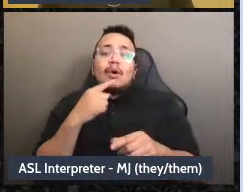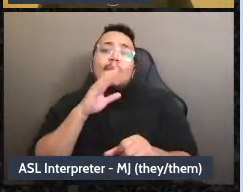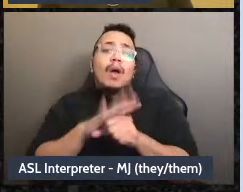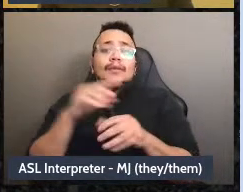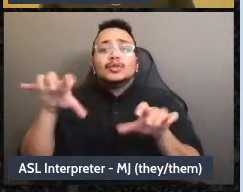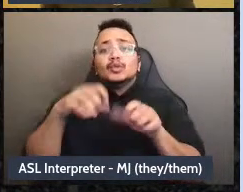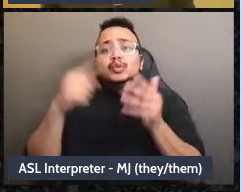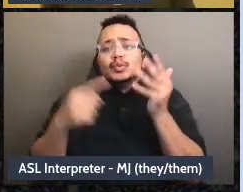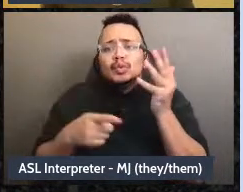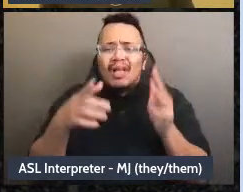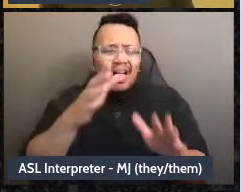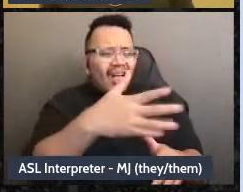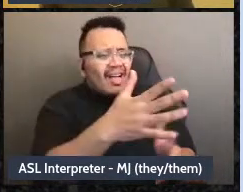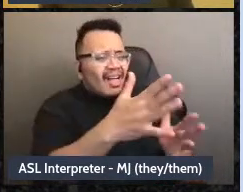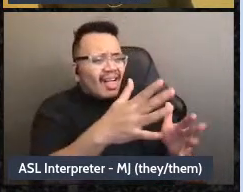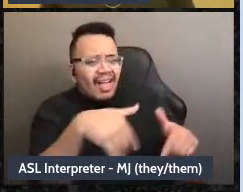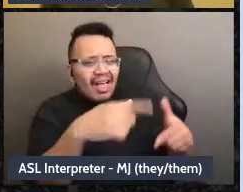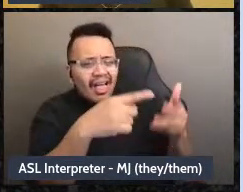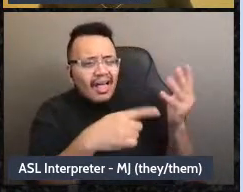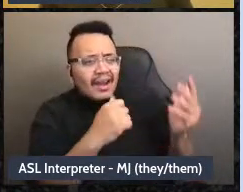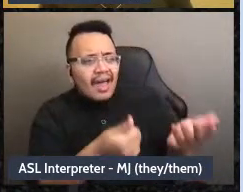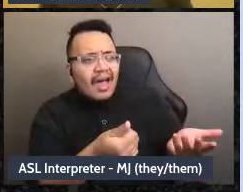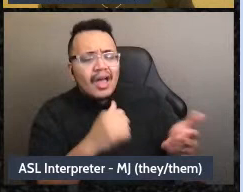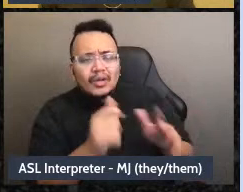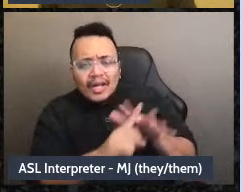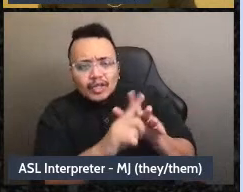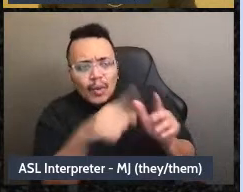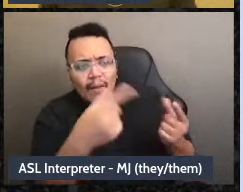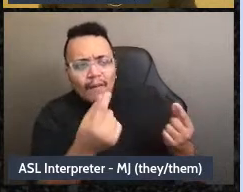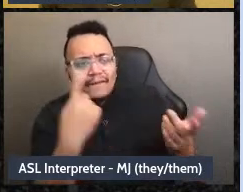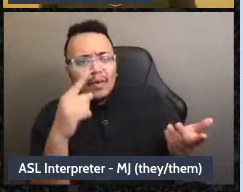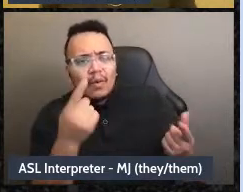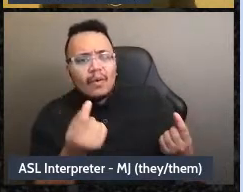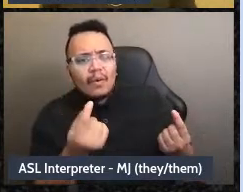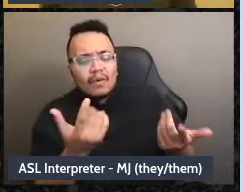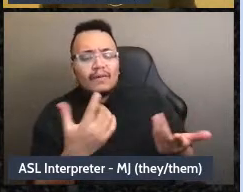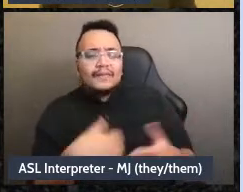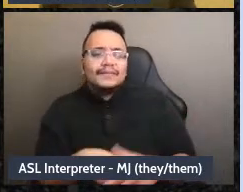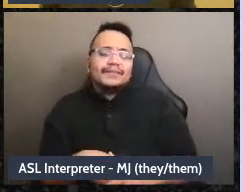somebody from your group told me you showed up and then you didn't show up” And we want to know